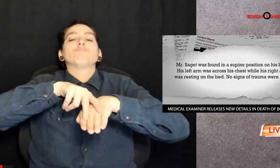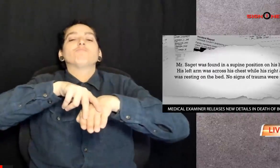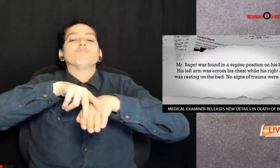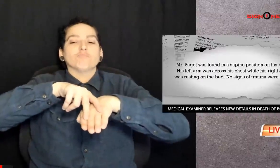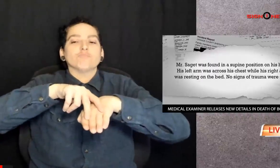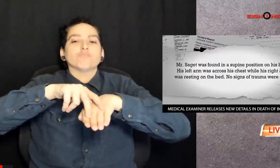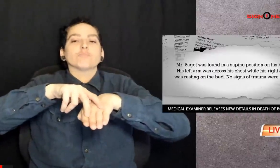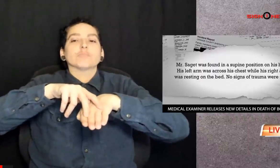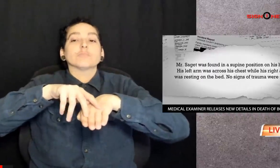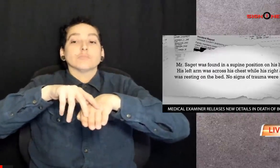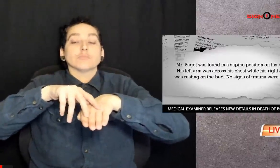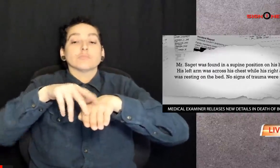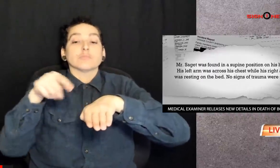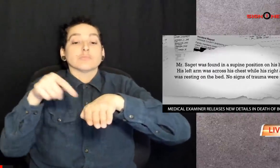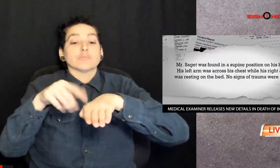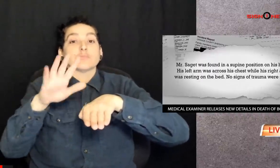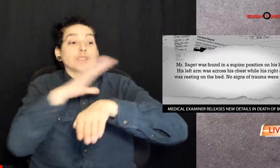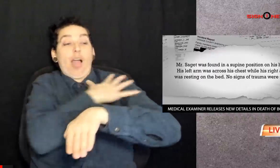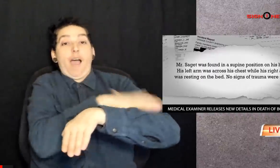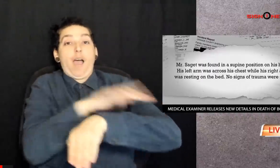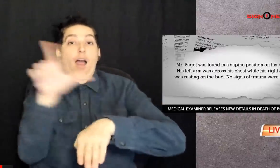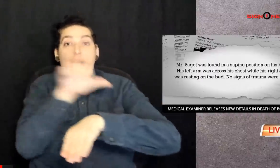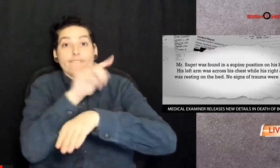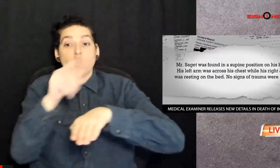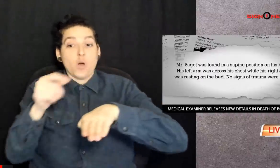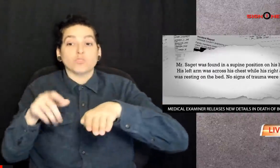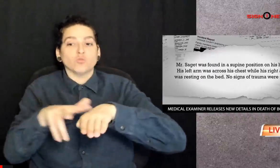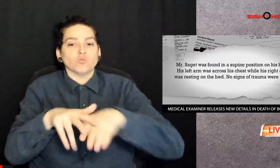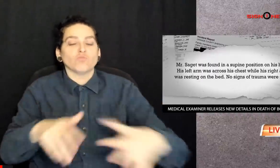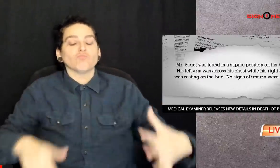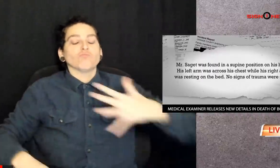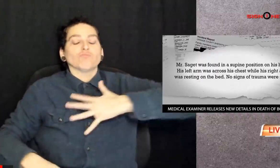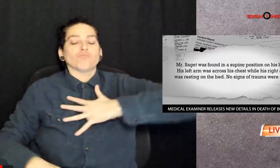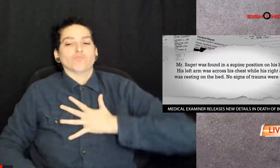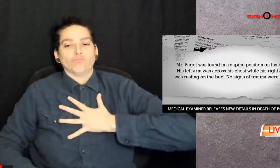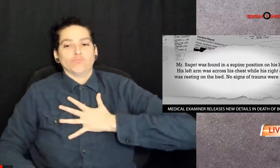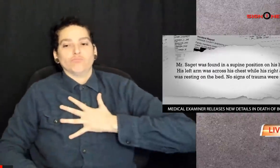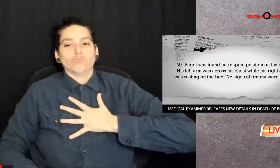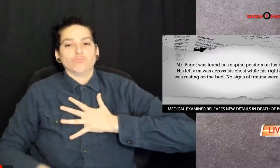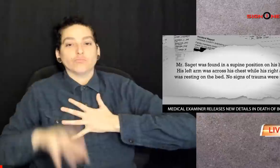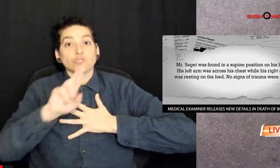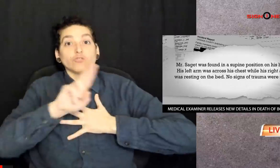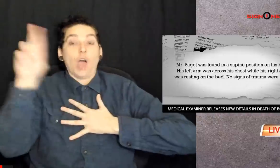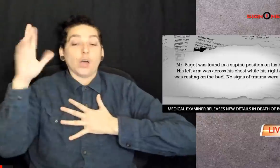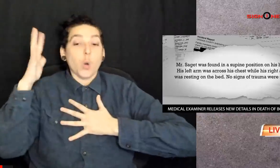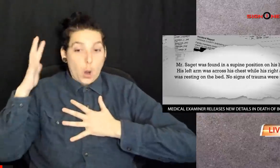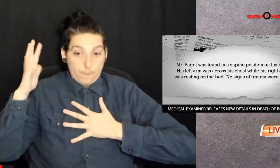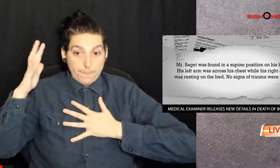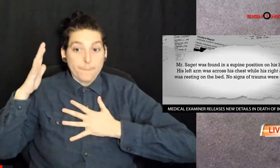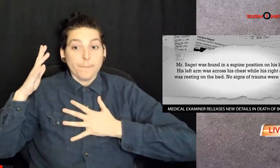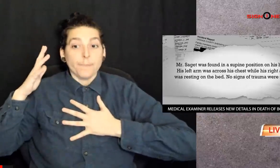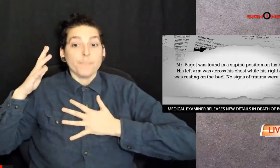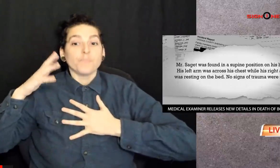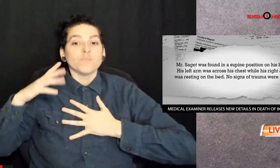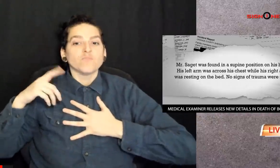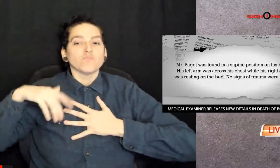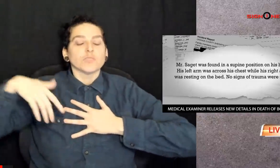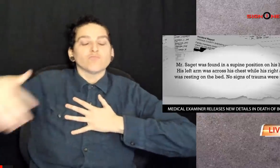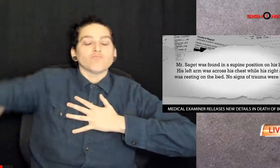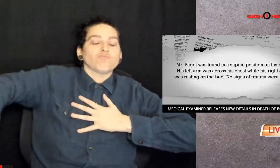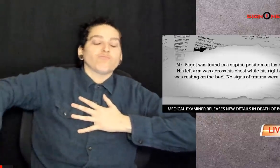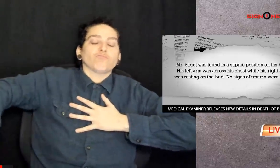means he was lying on his back his left arm was across his chest his right arm was resting